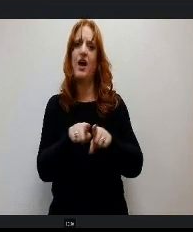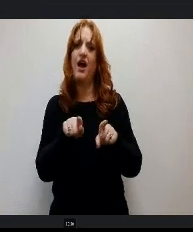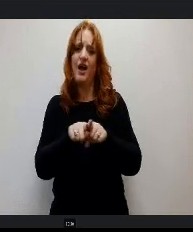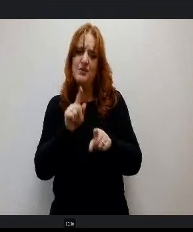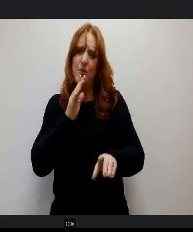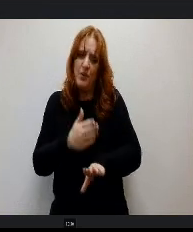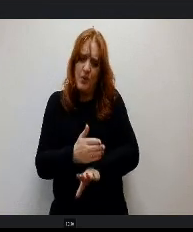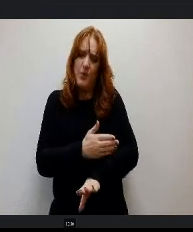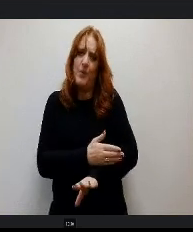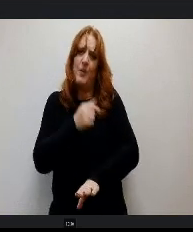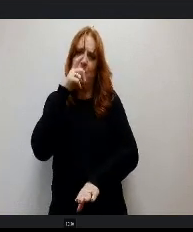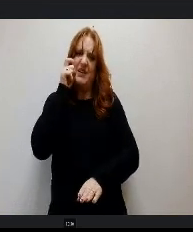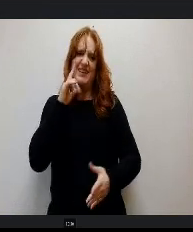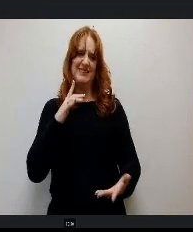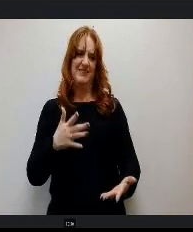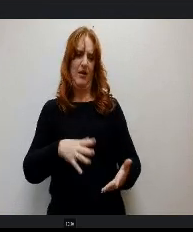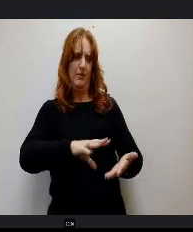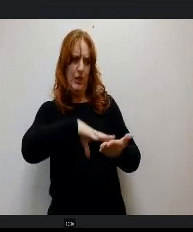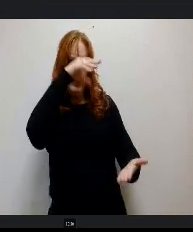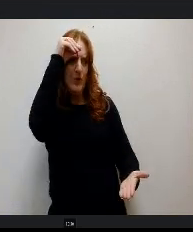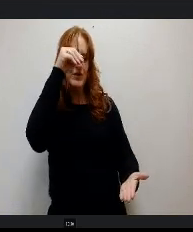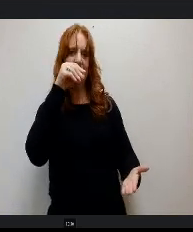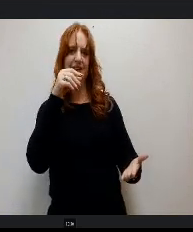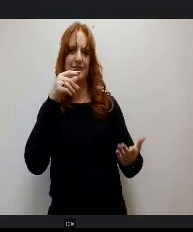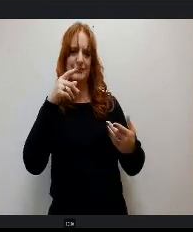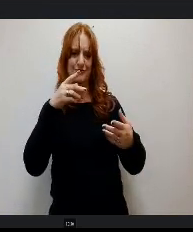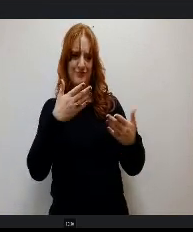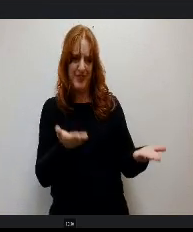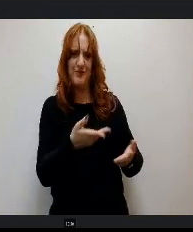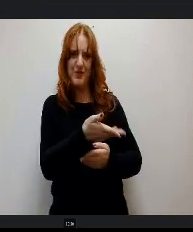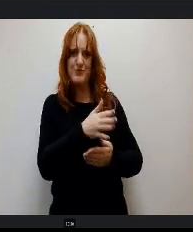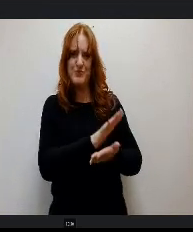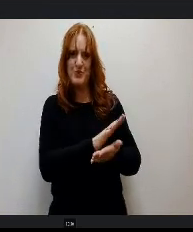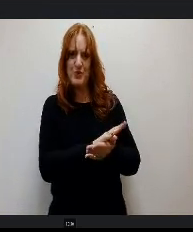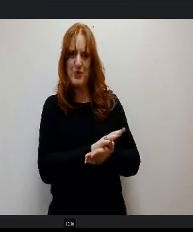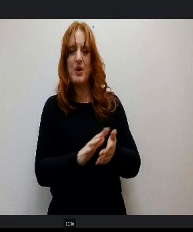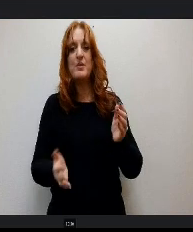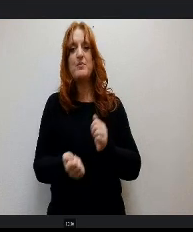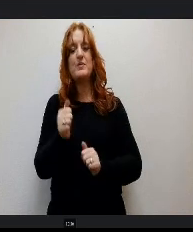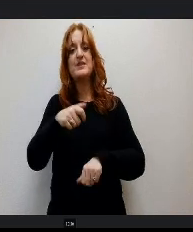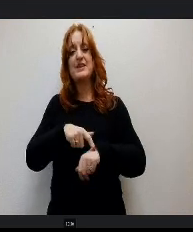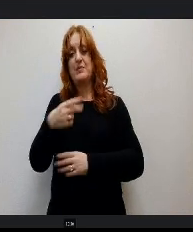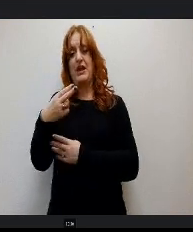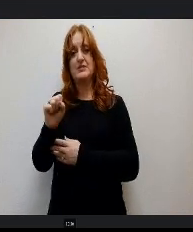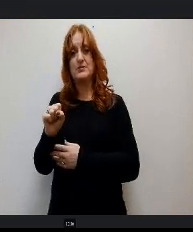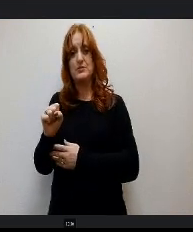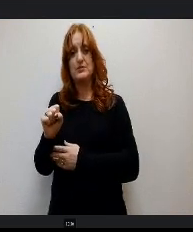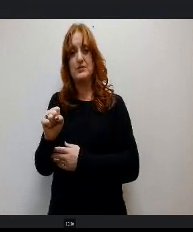because the training I'm still receiving at Aspen Valley. Most the time, high school is when dyslexia needs the most